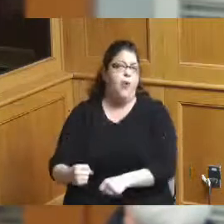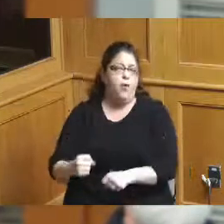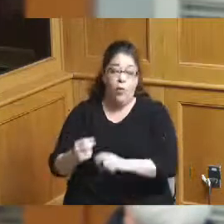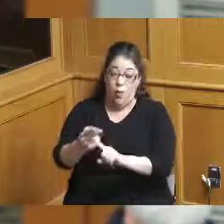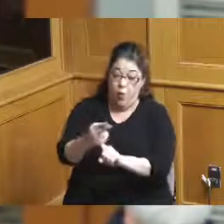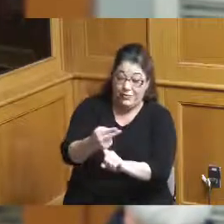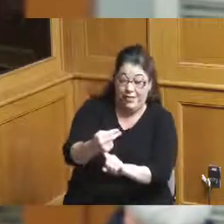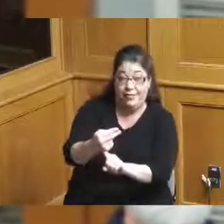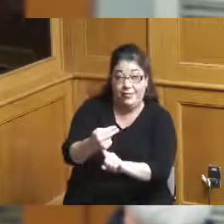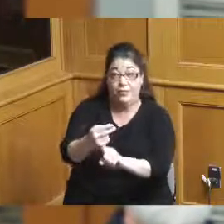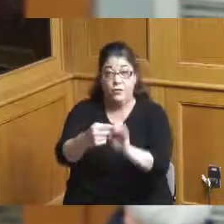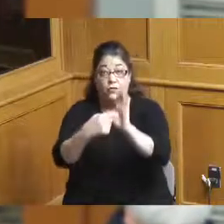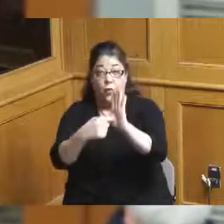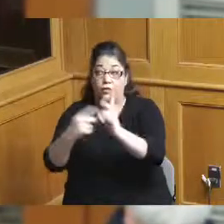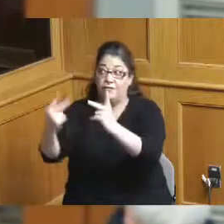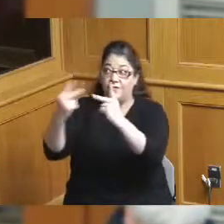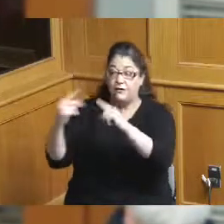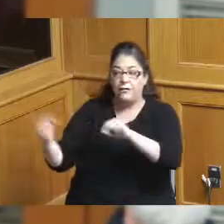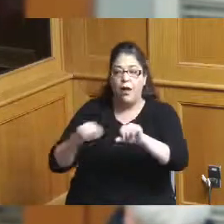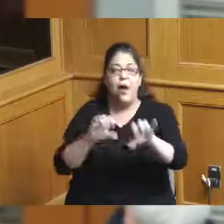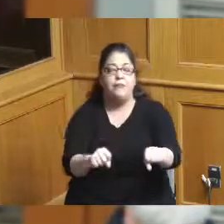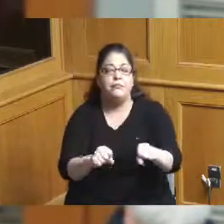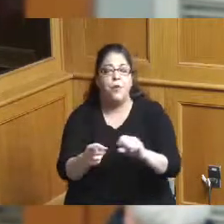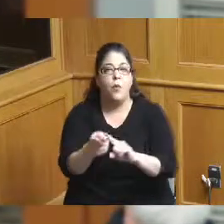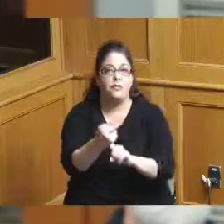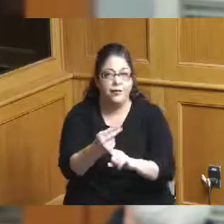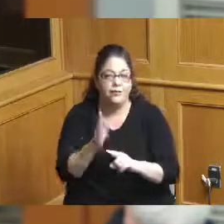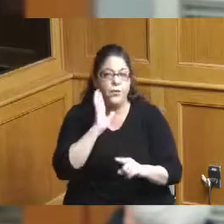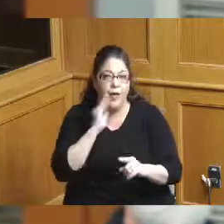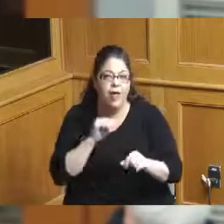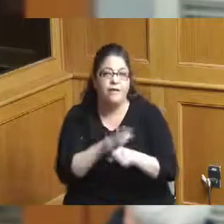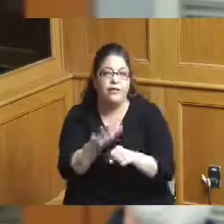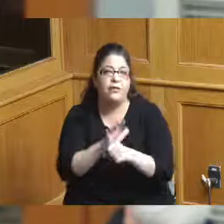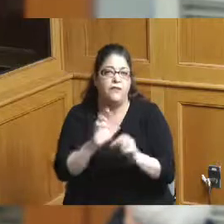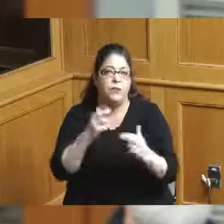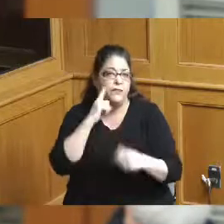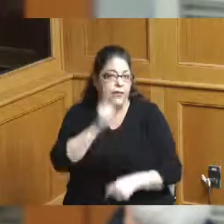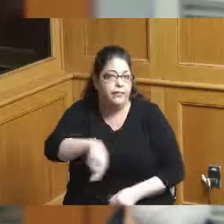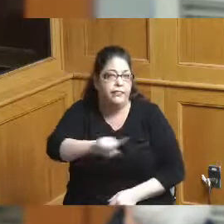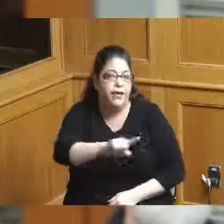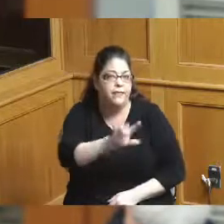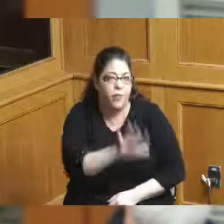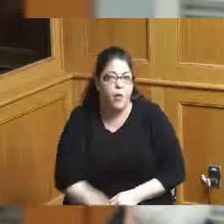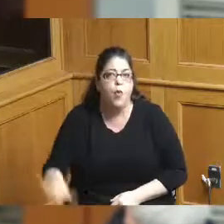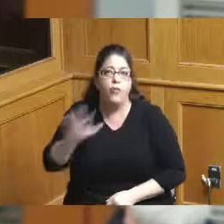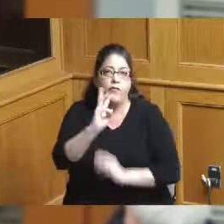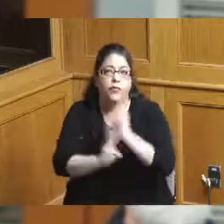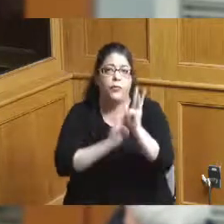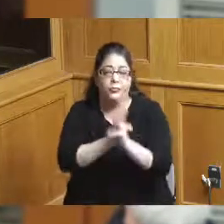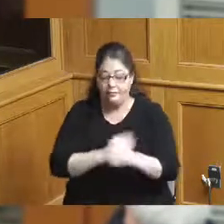for these visitors who come in from around the globe in 2026. January 31 is the deadline